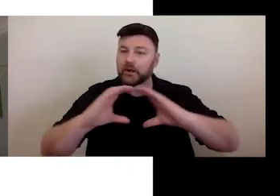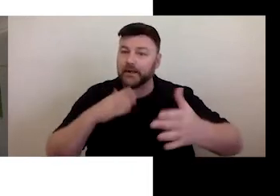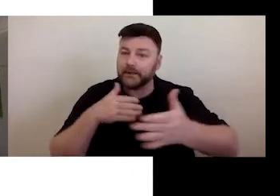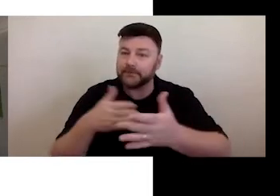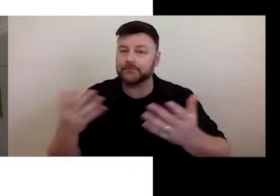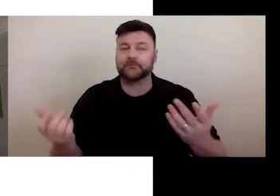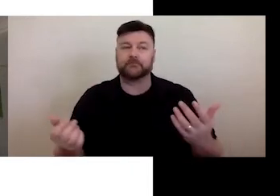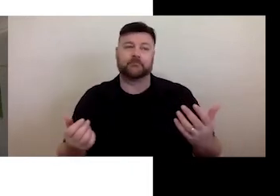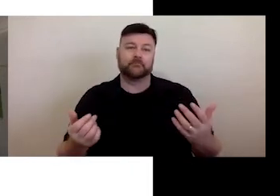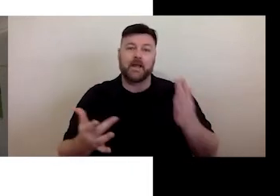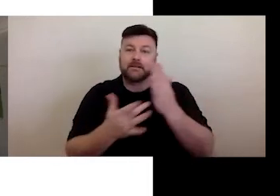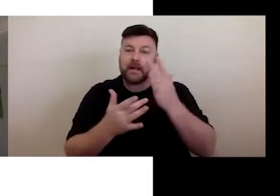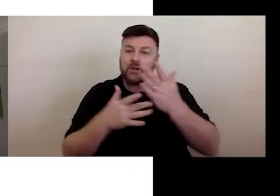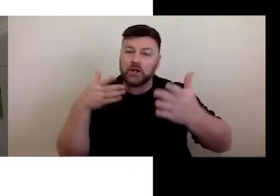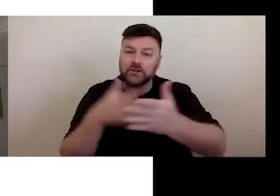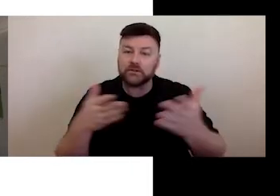technology-based.